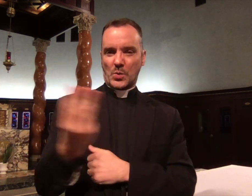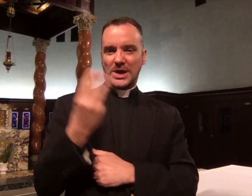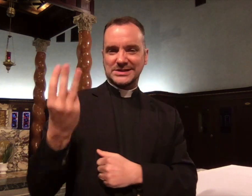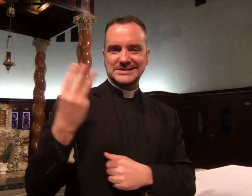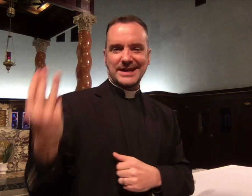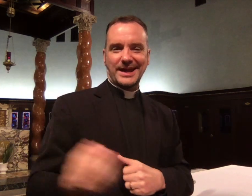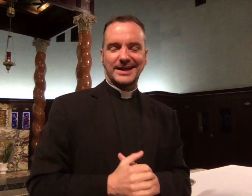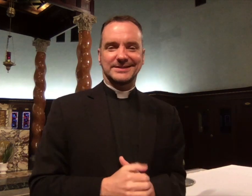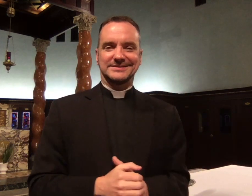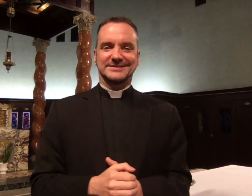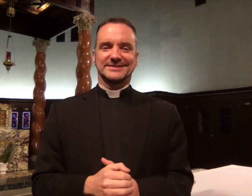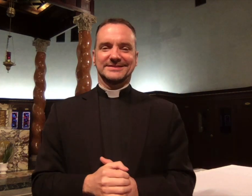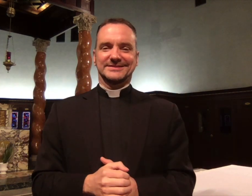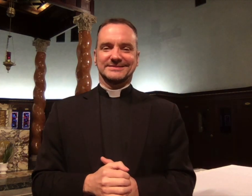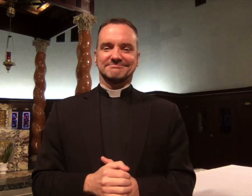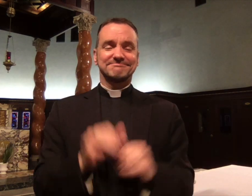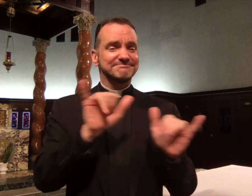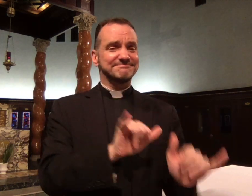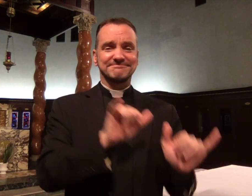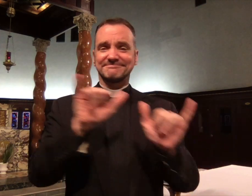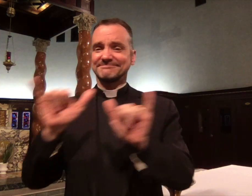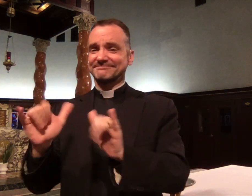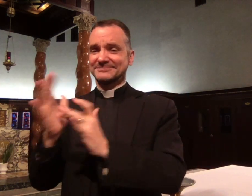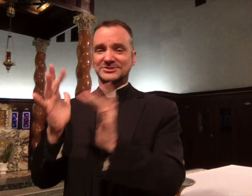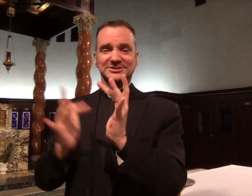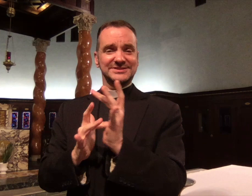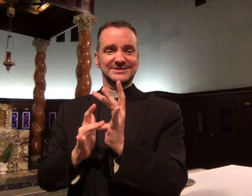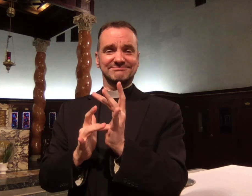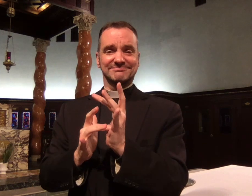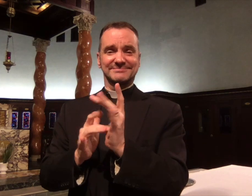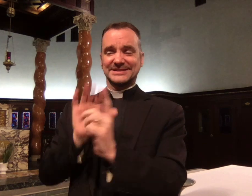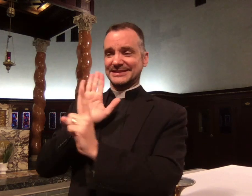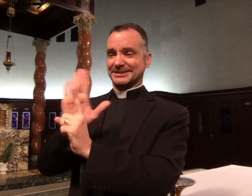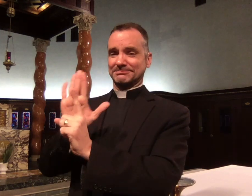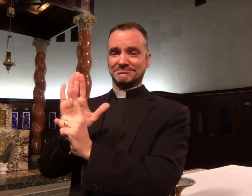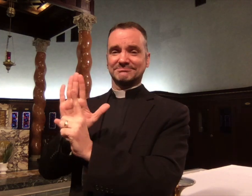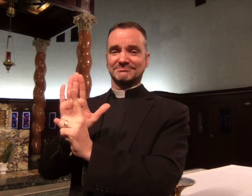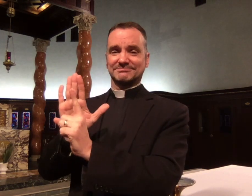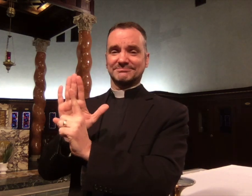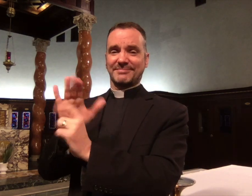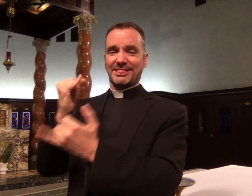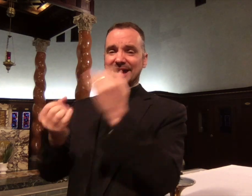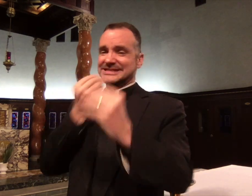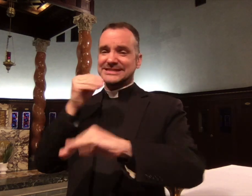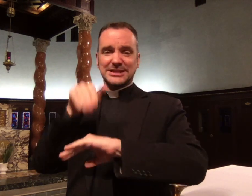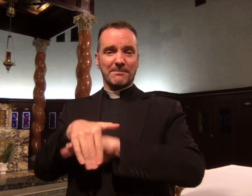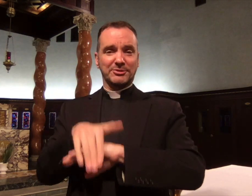mentioned in my video yesterday for Holy Wednesday. Jesus shows us his